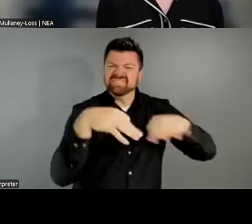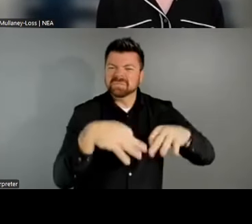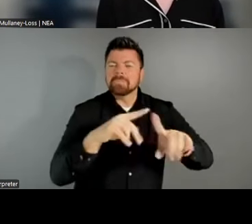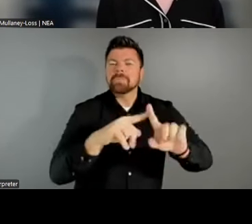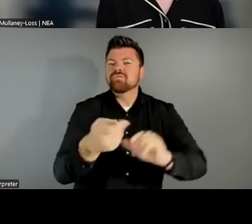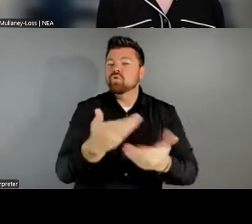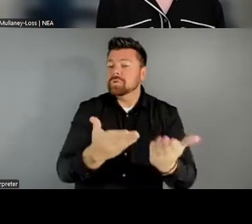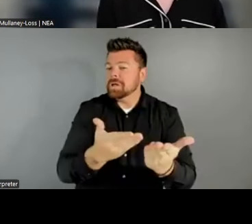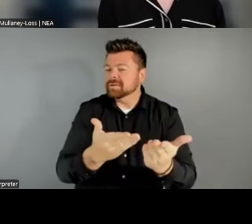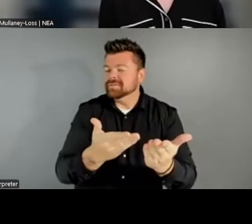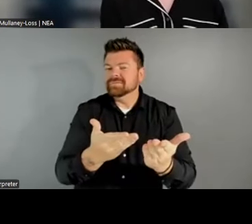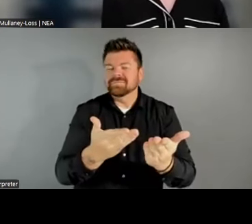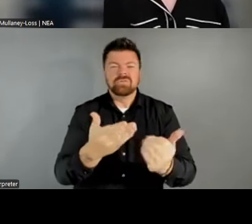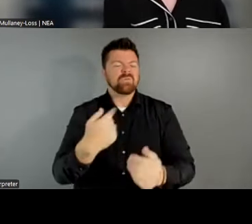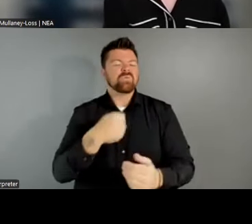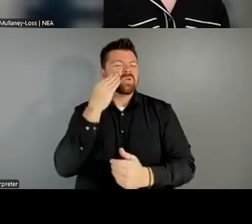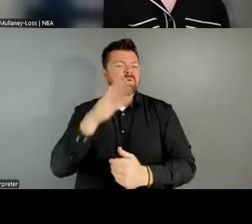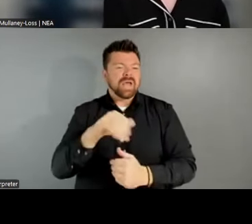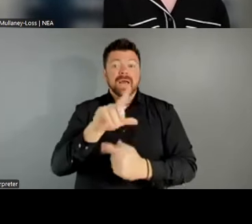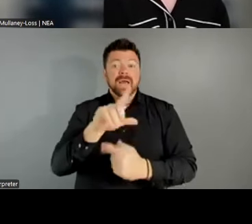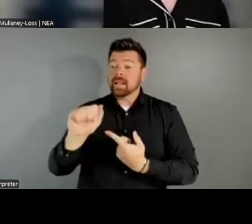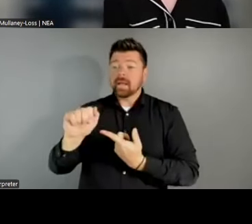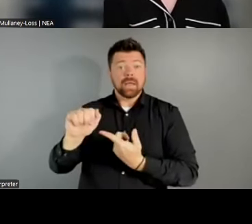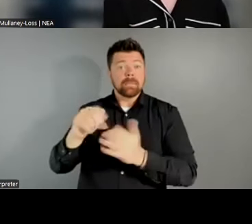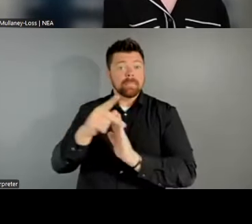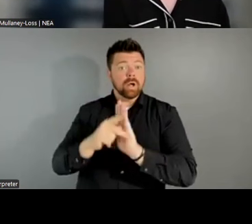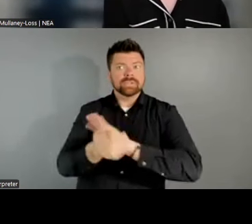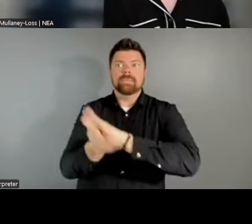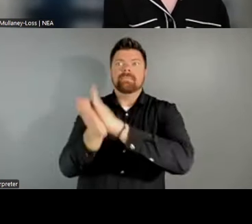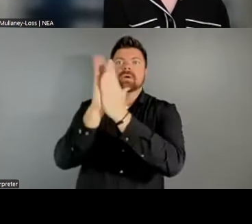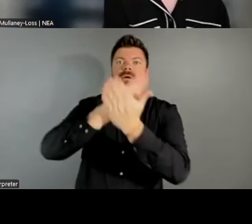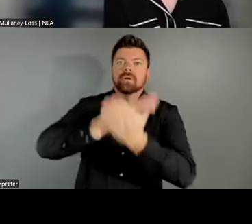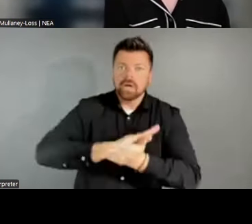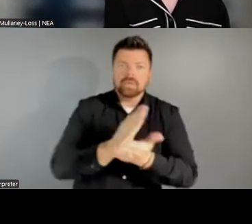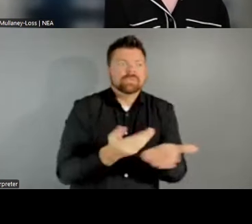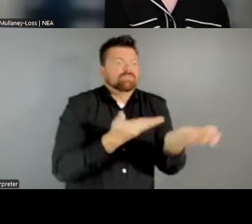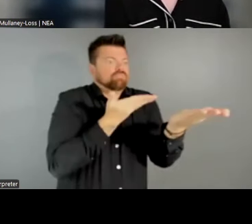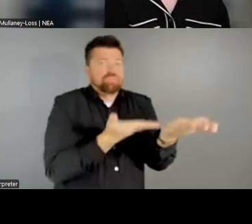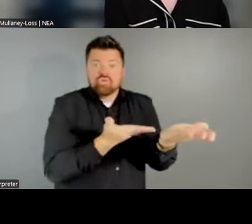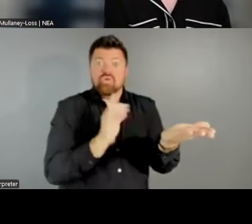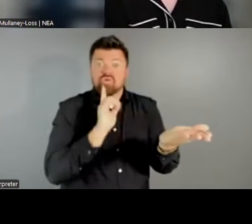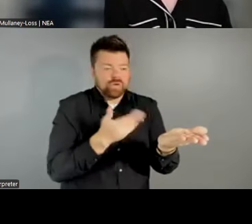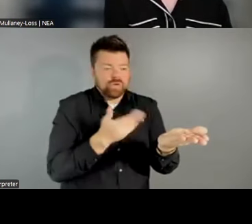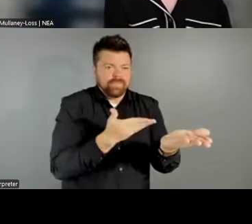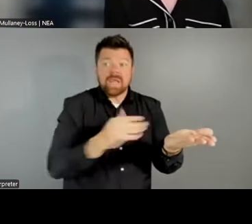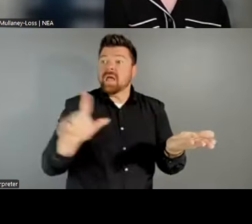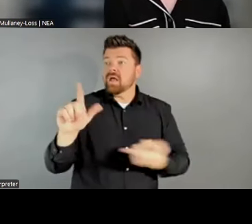know that LAAs are where policy becomes reality. And we do know that LAAs are critical partners